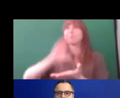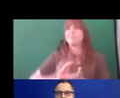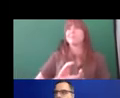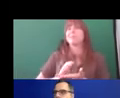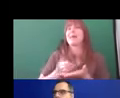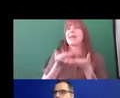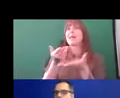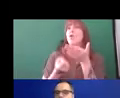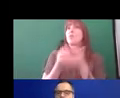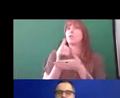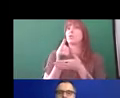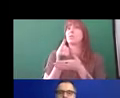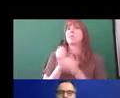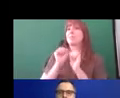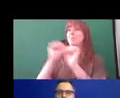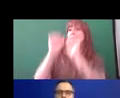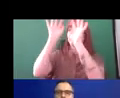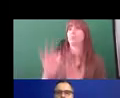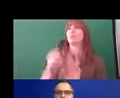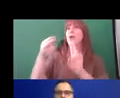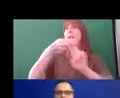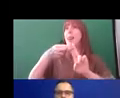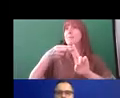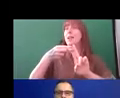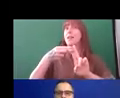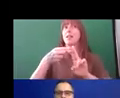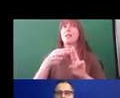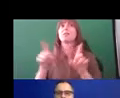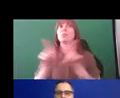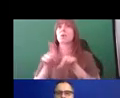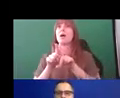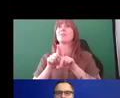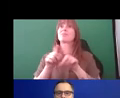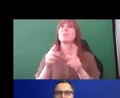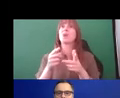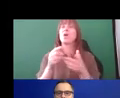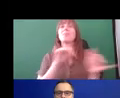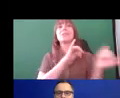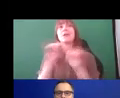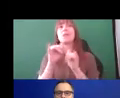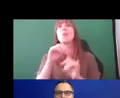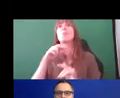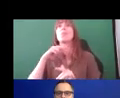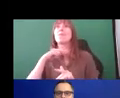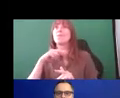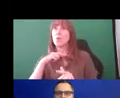to write their own label as well. So, the voicing sometimes within the labels is different depending